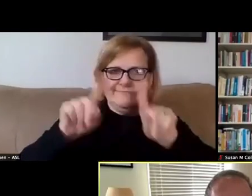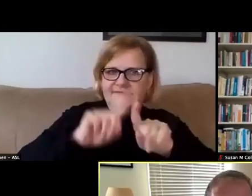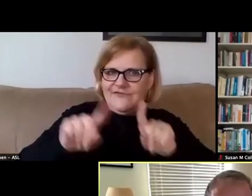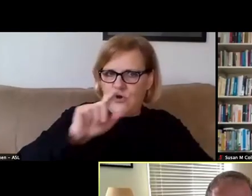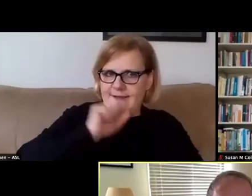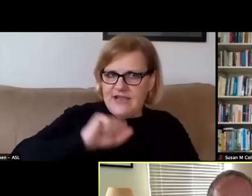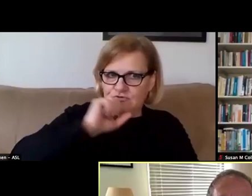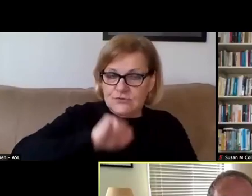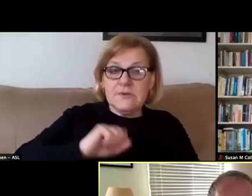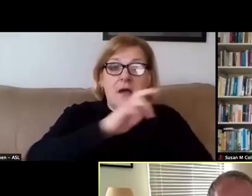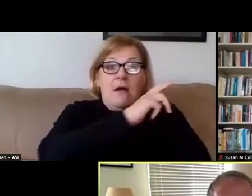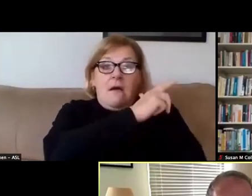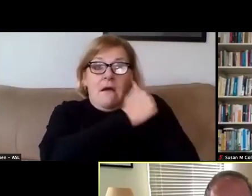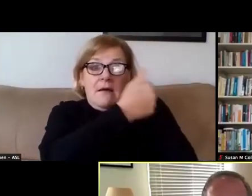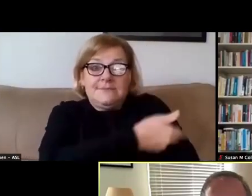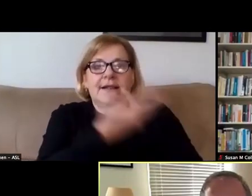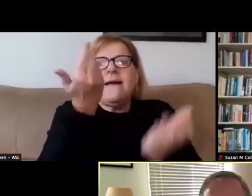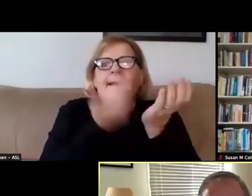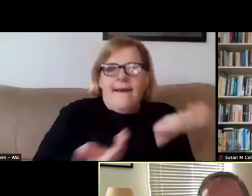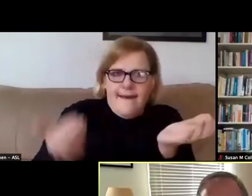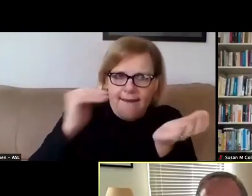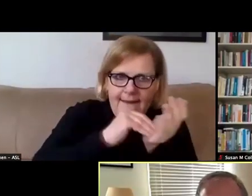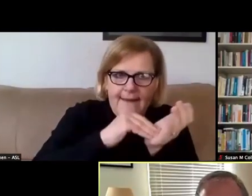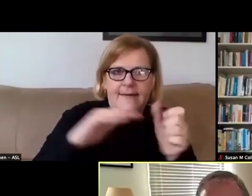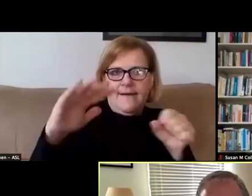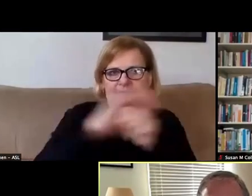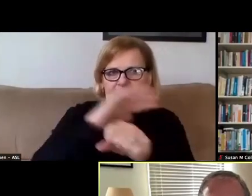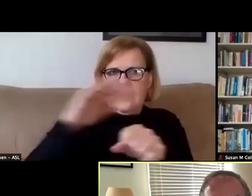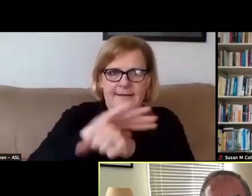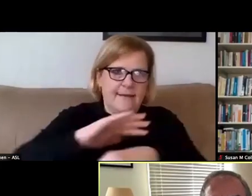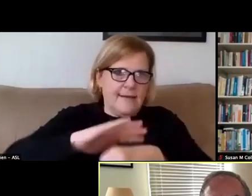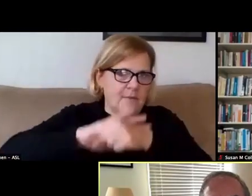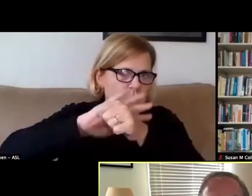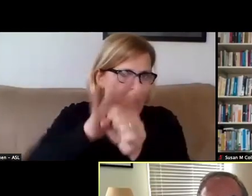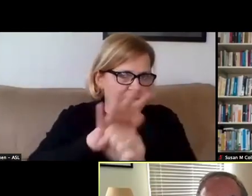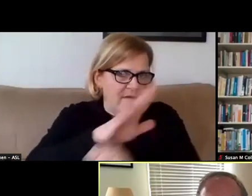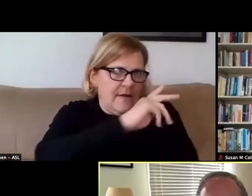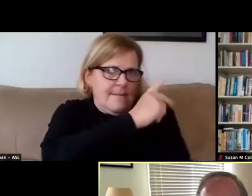Hospitals are once again filling up with COVID-19 patients